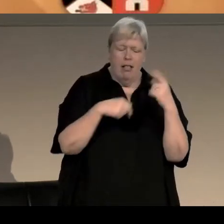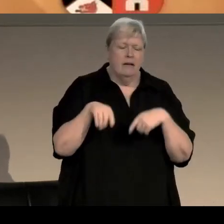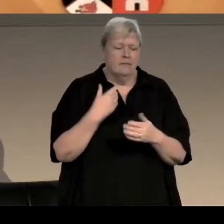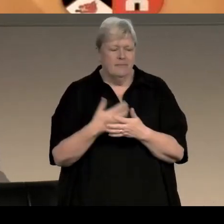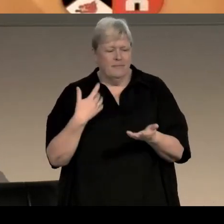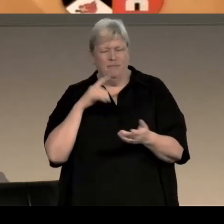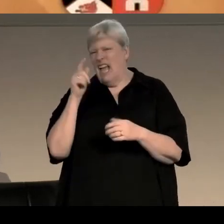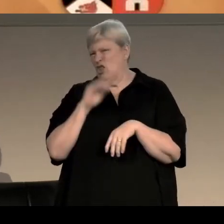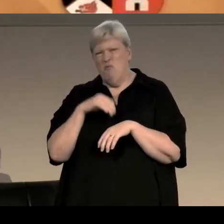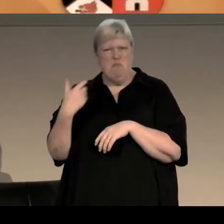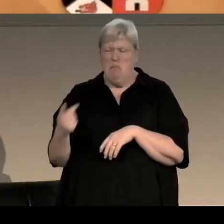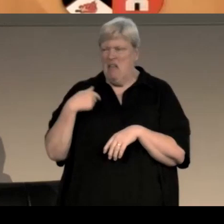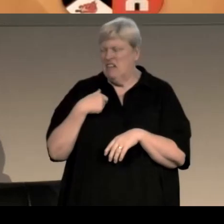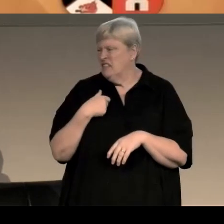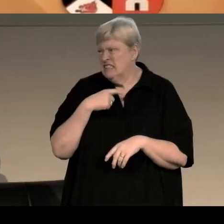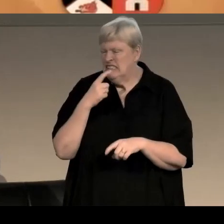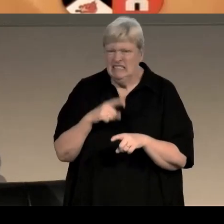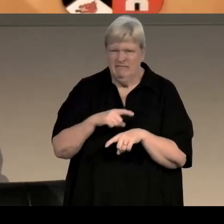I couldn't be bothered spending that much time in my own head.